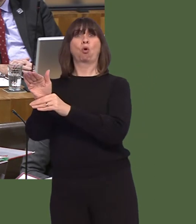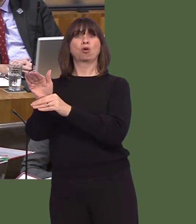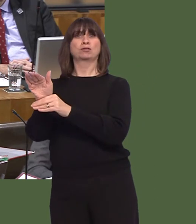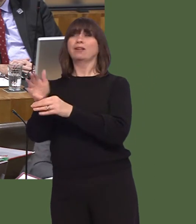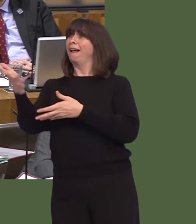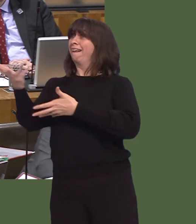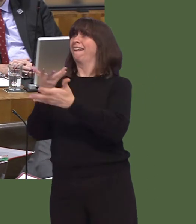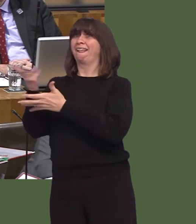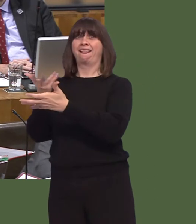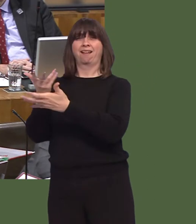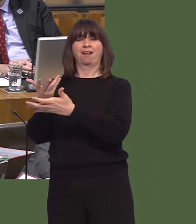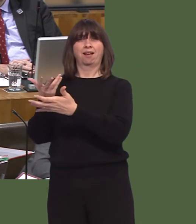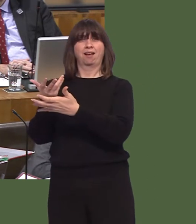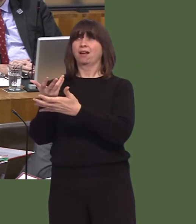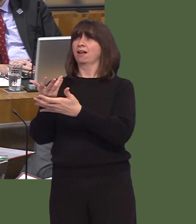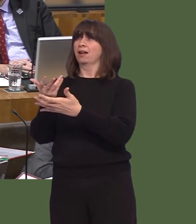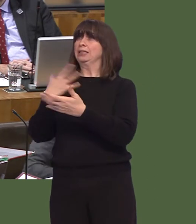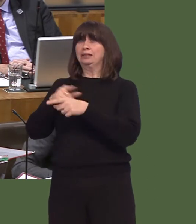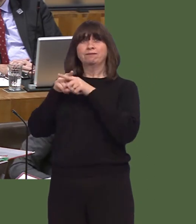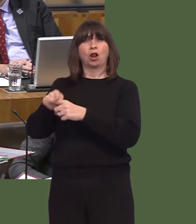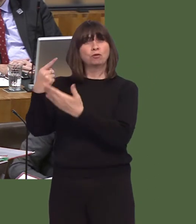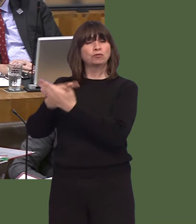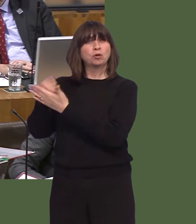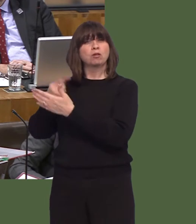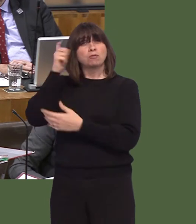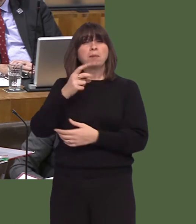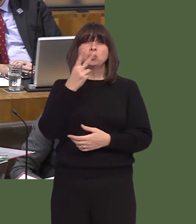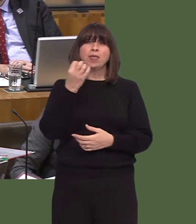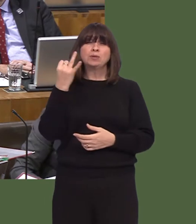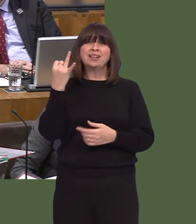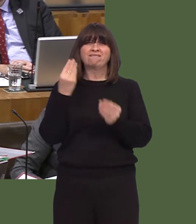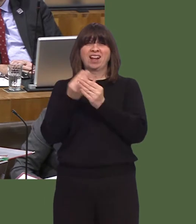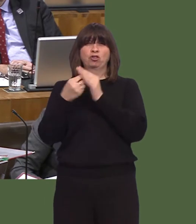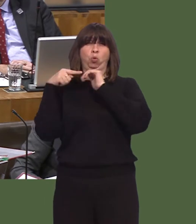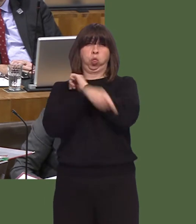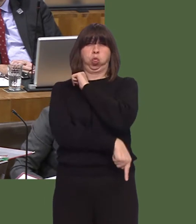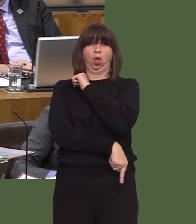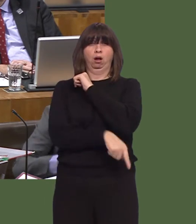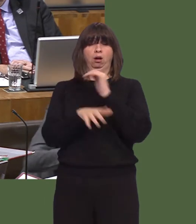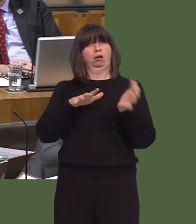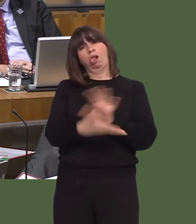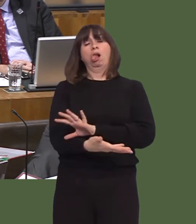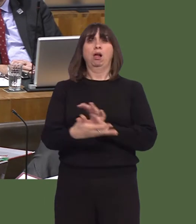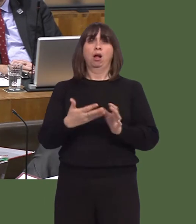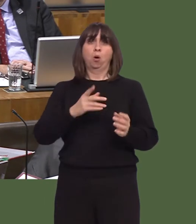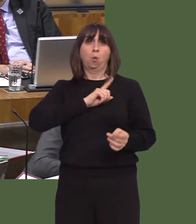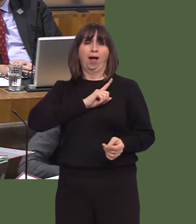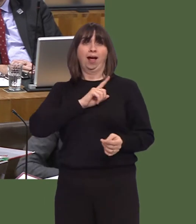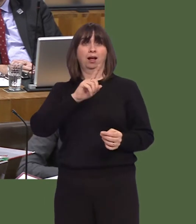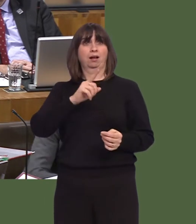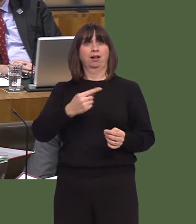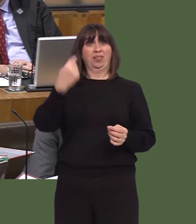Secondly, we have to remember that the financial crash of 2007 was caused, at least in great